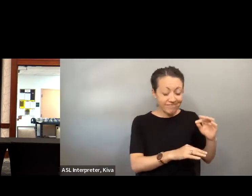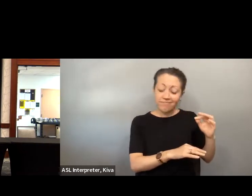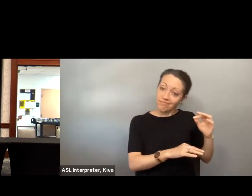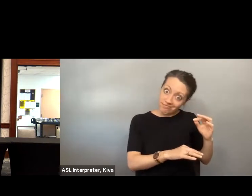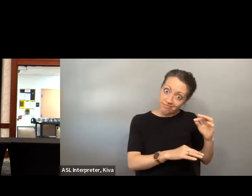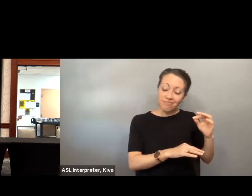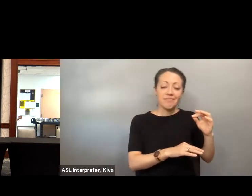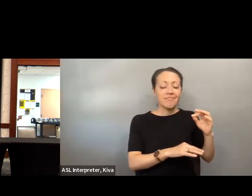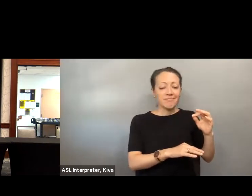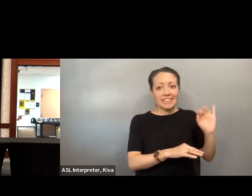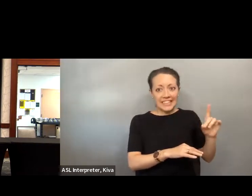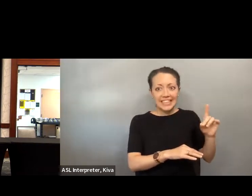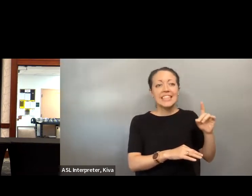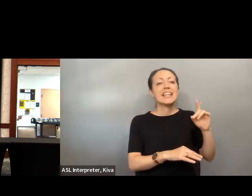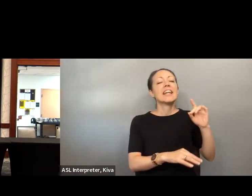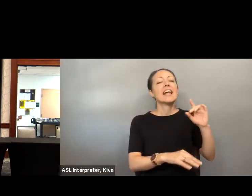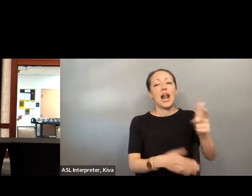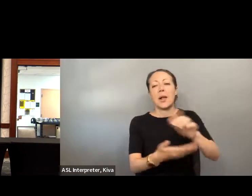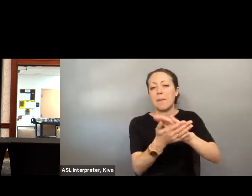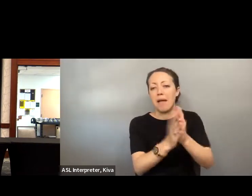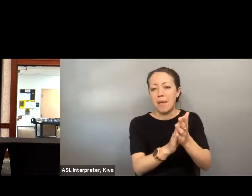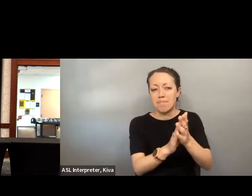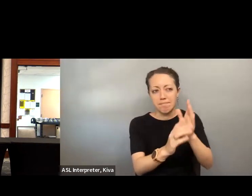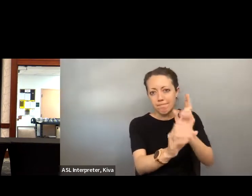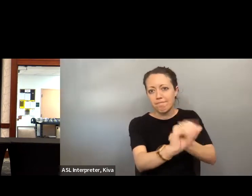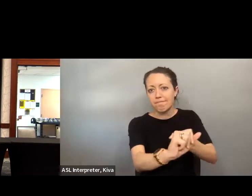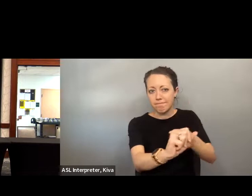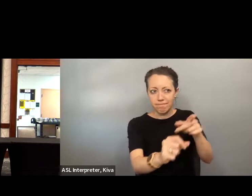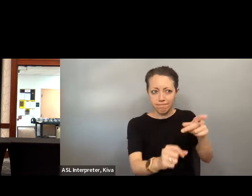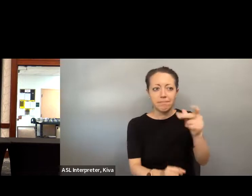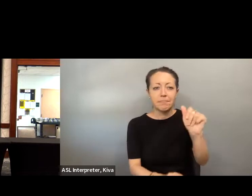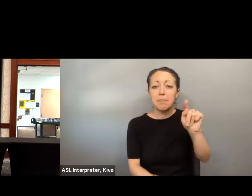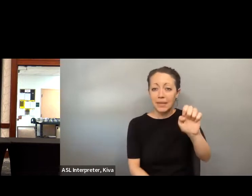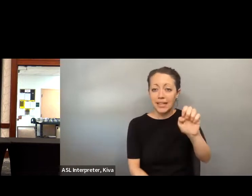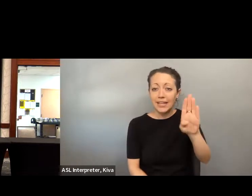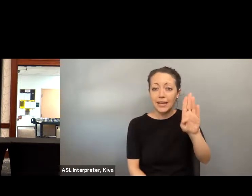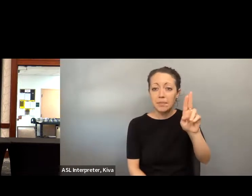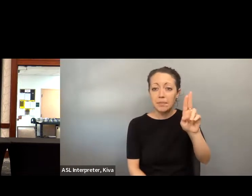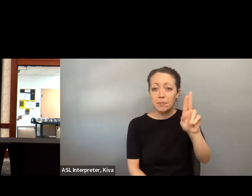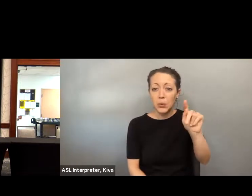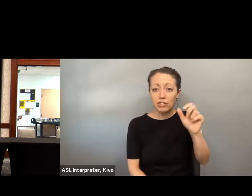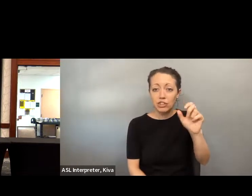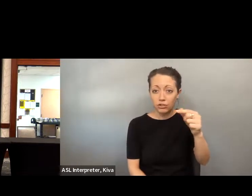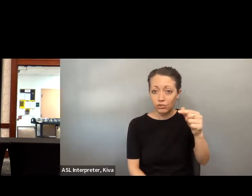secretary of transportation. Fewer than ten years after I cast my very first vote in that church on My very first vote in that church on the corner of iron The Judges Campaign for President of the United States.